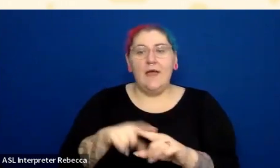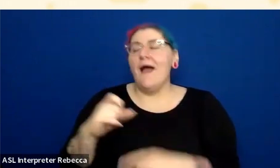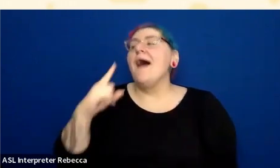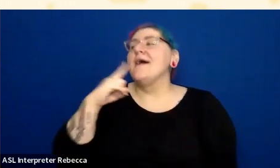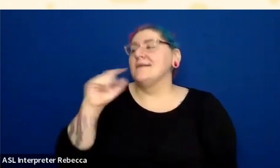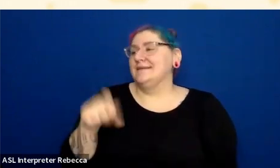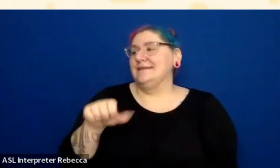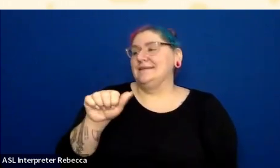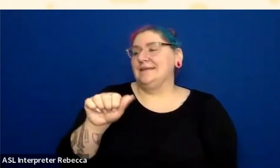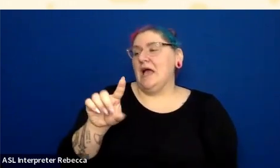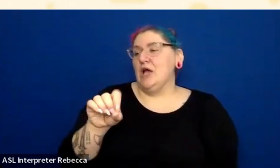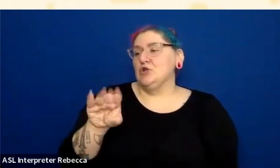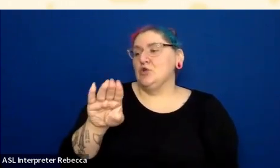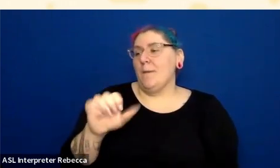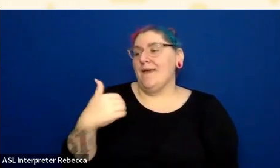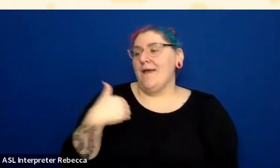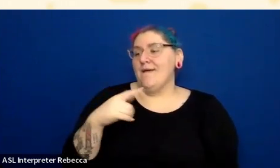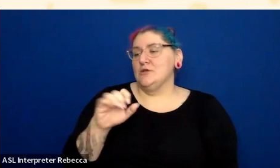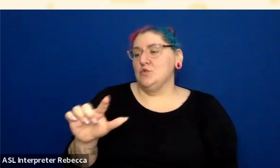for that last question about palette builders.